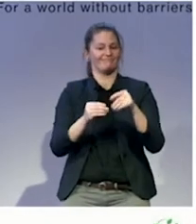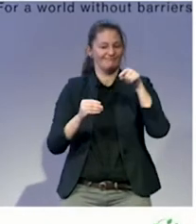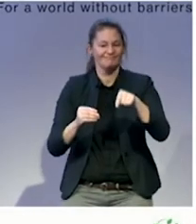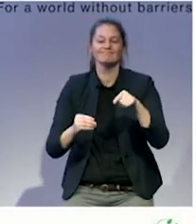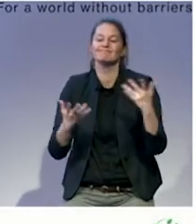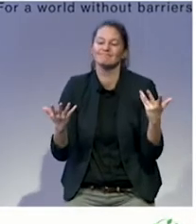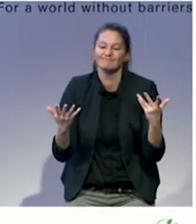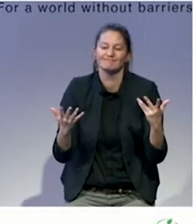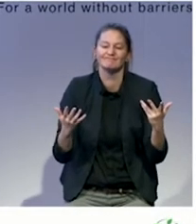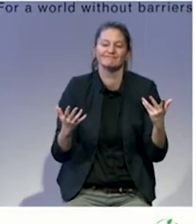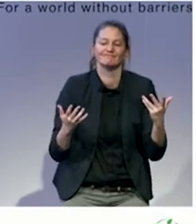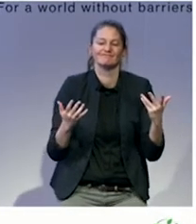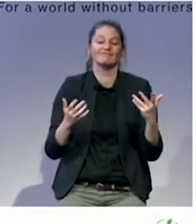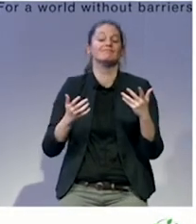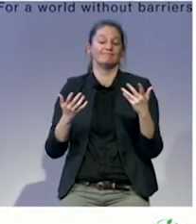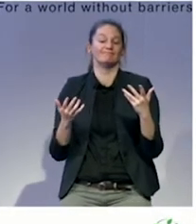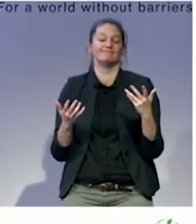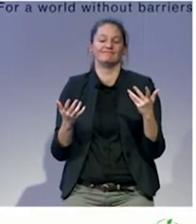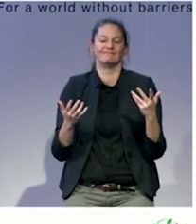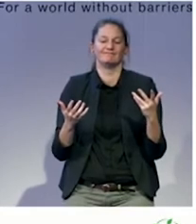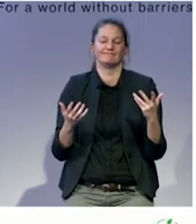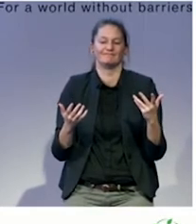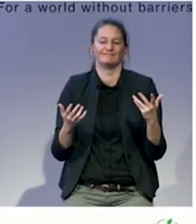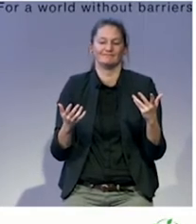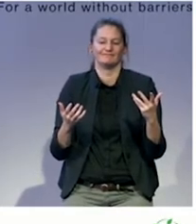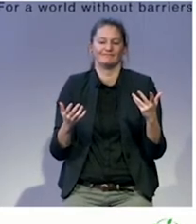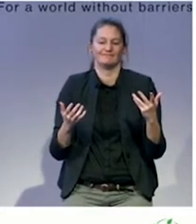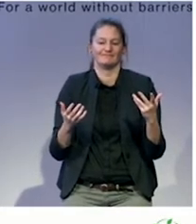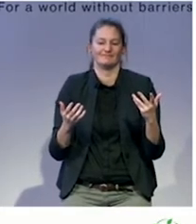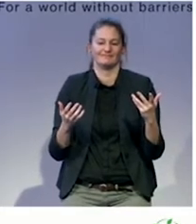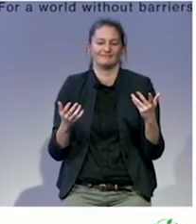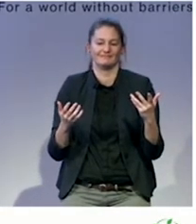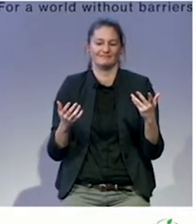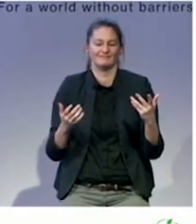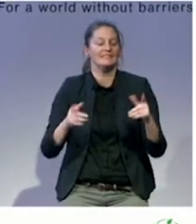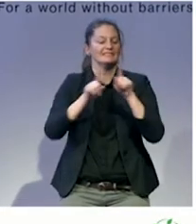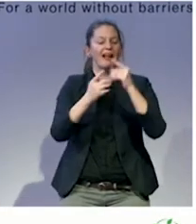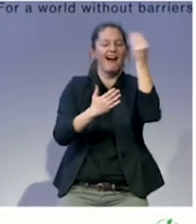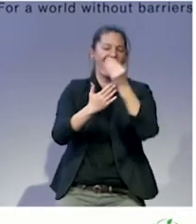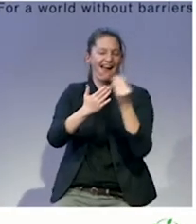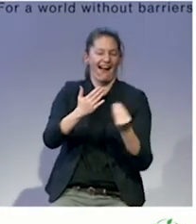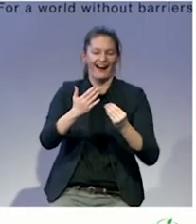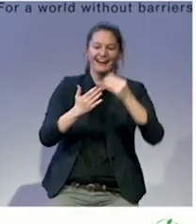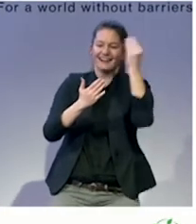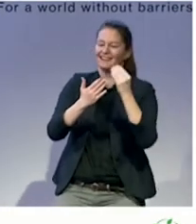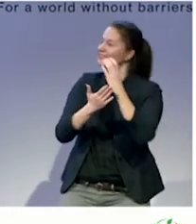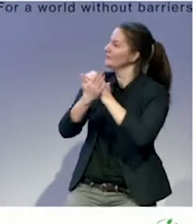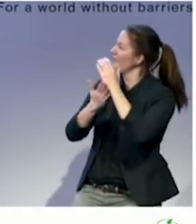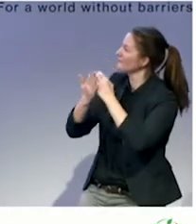illustrates what I mean by attitudinal barriers and mindsets. Well let's see if this. Yes, here it is.